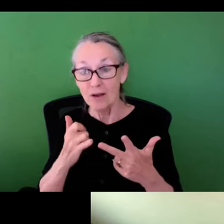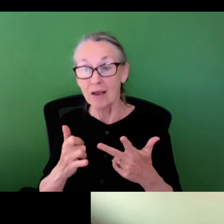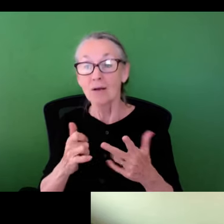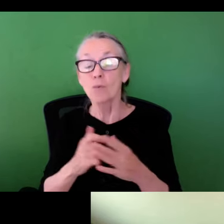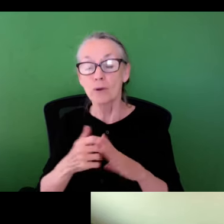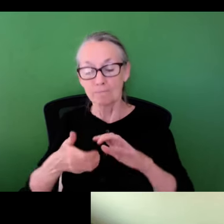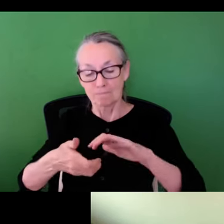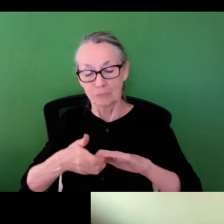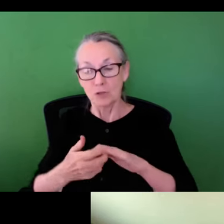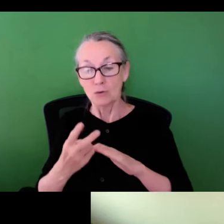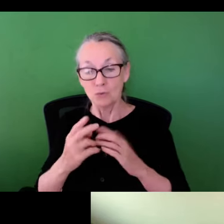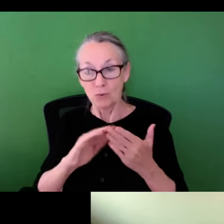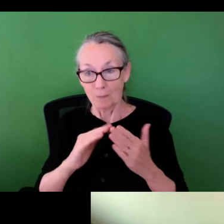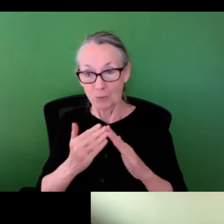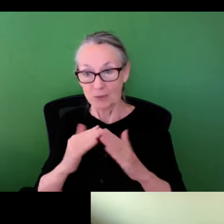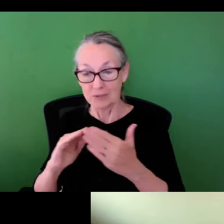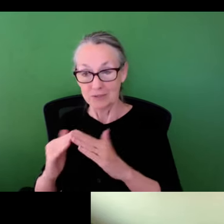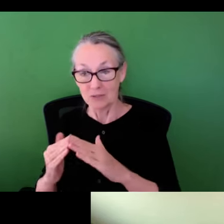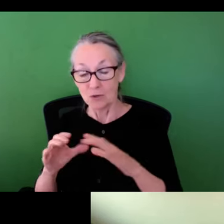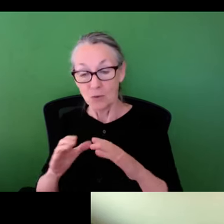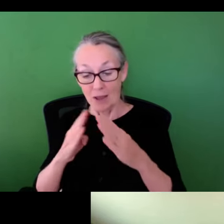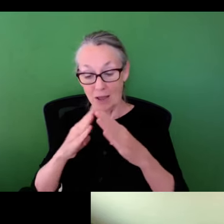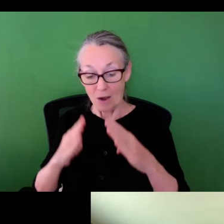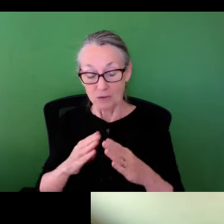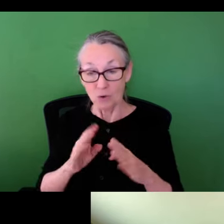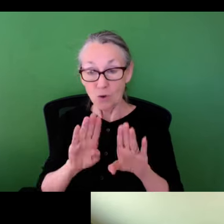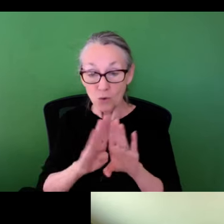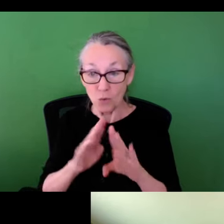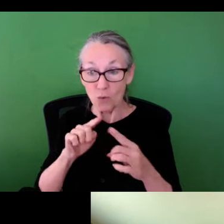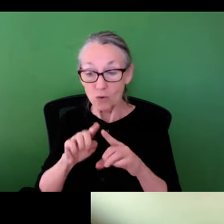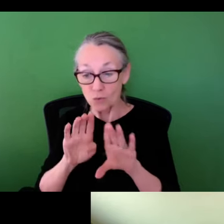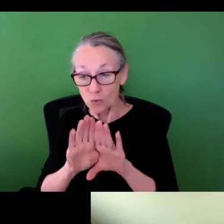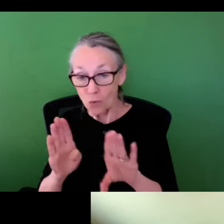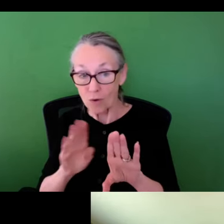sewer infrastructure. Right now we are in a process of partnering with two communities